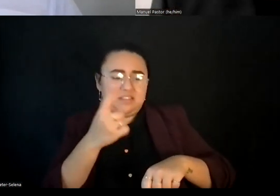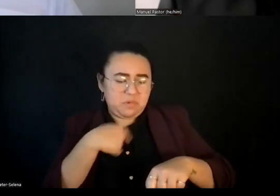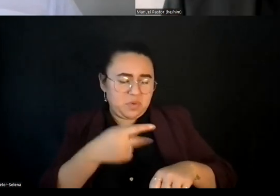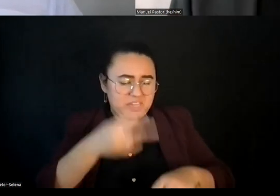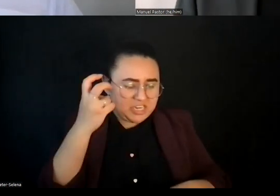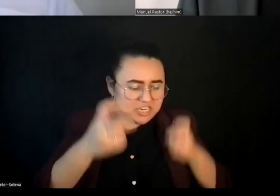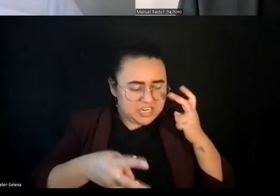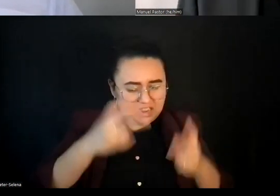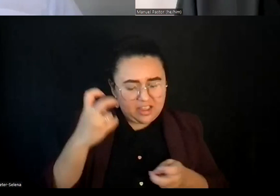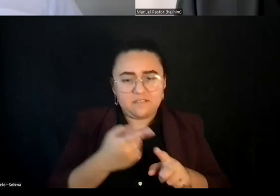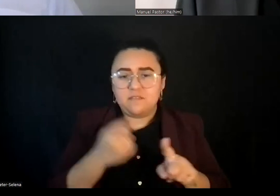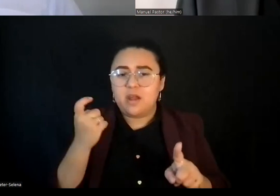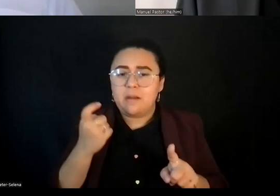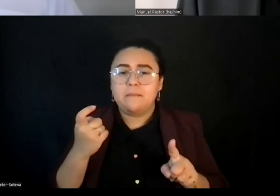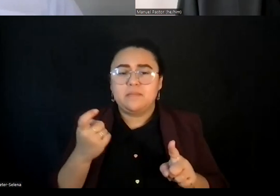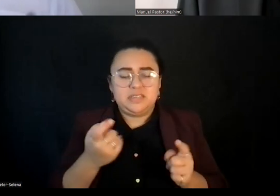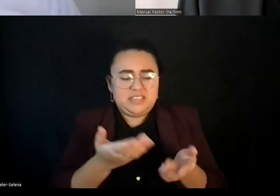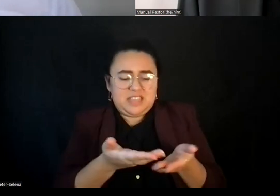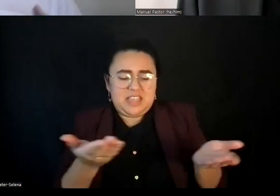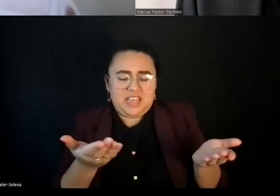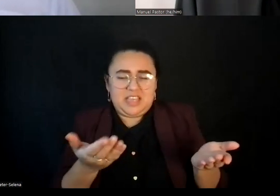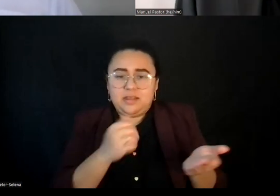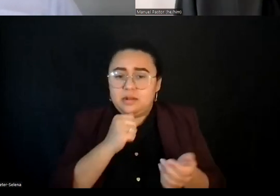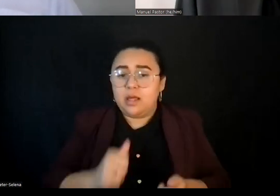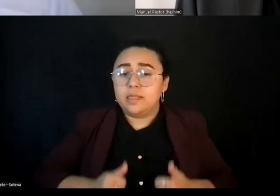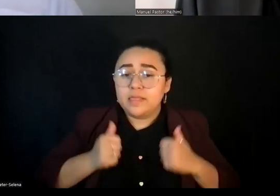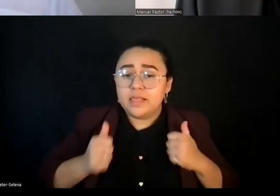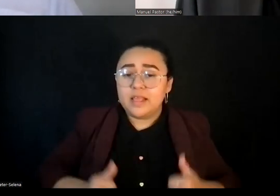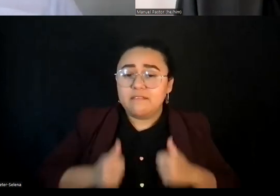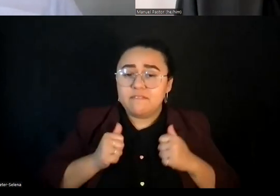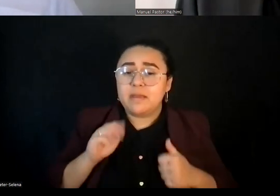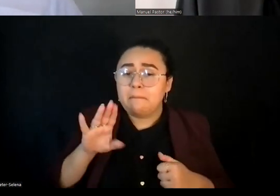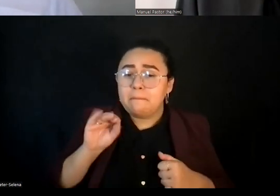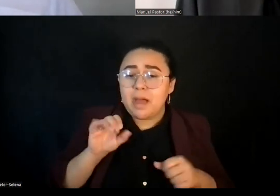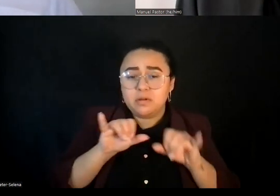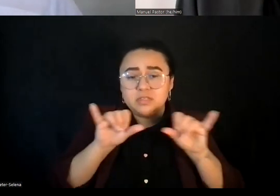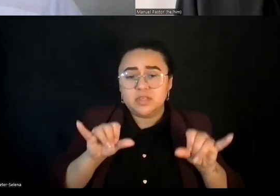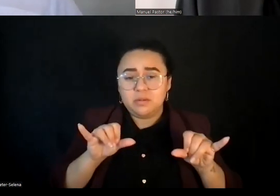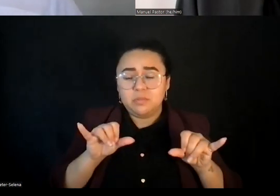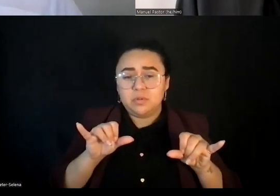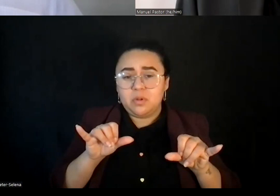This thing is not a living bio system that we're just part of.